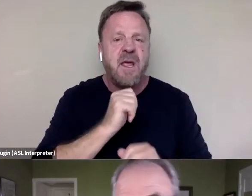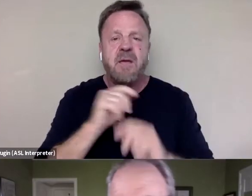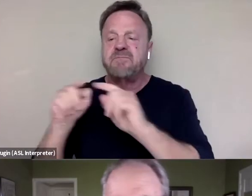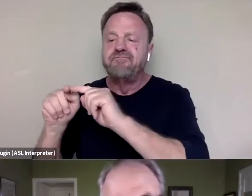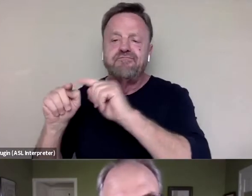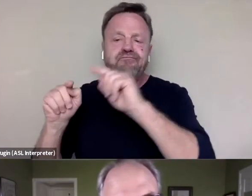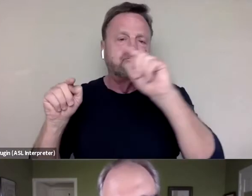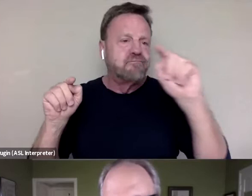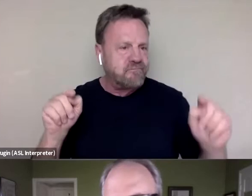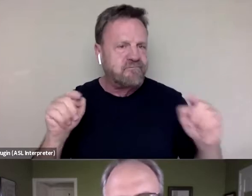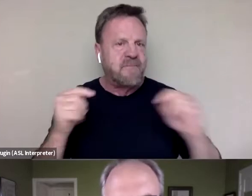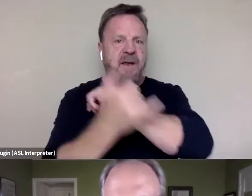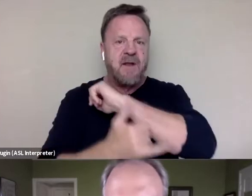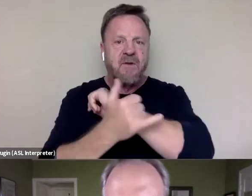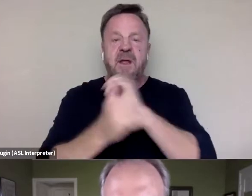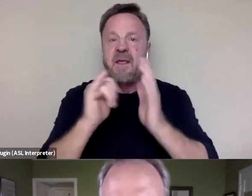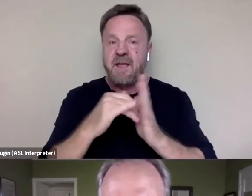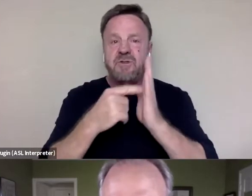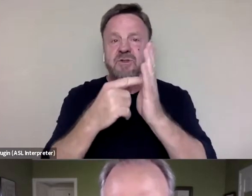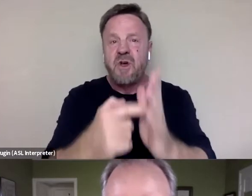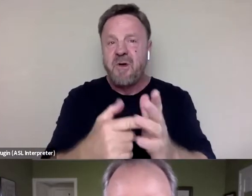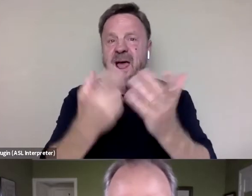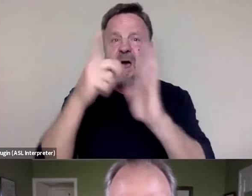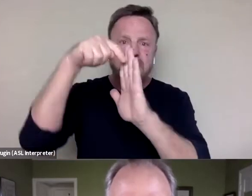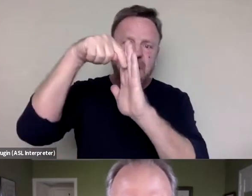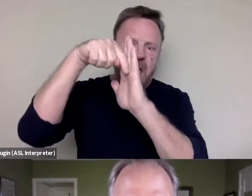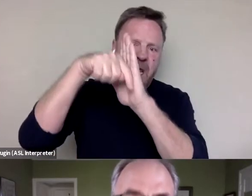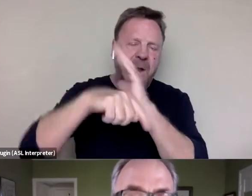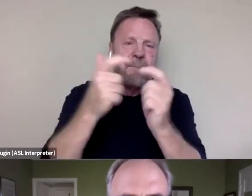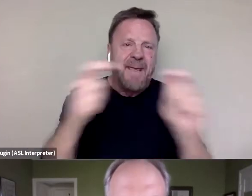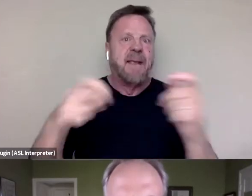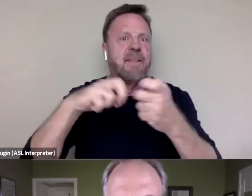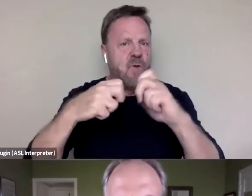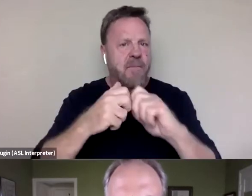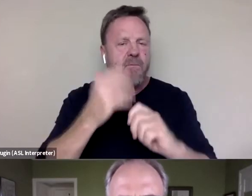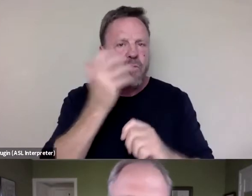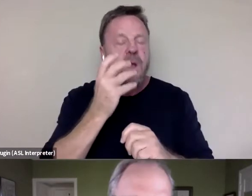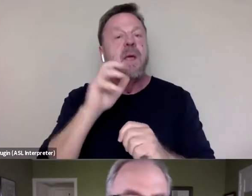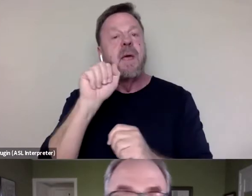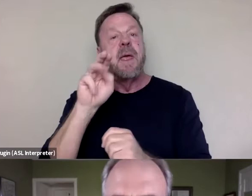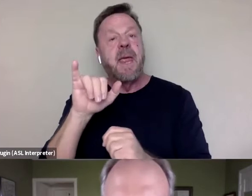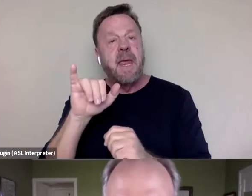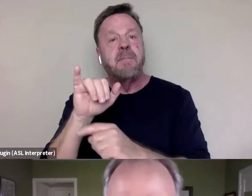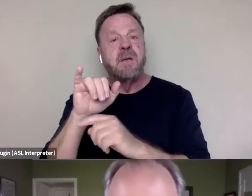and, of course, that showed us just how extensive the problem was. Amy does the interviews, or 90% of them,